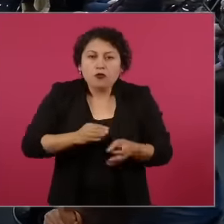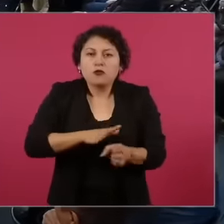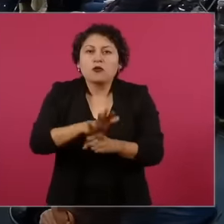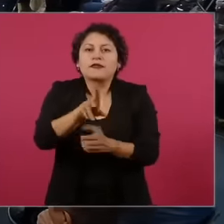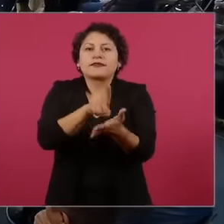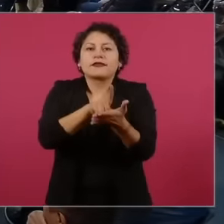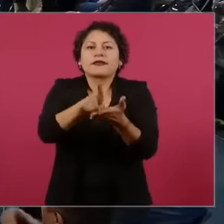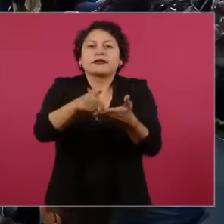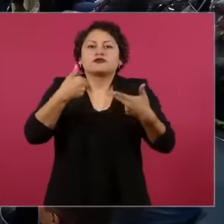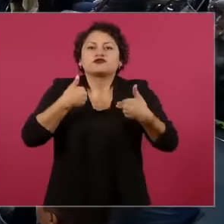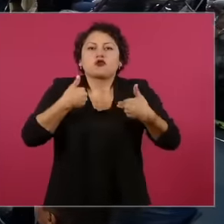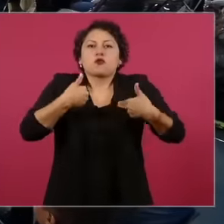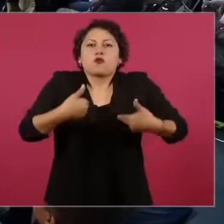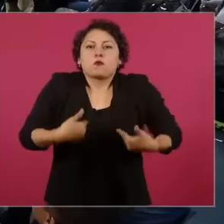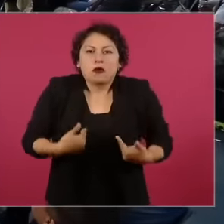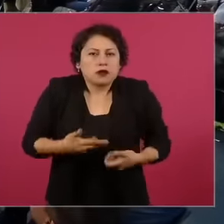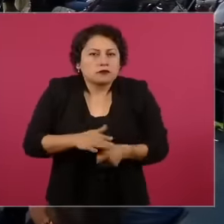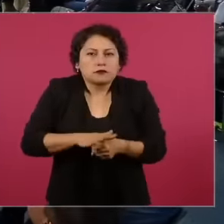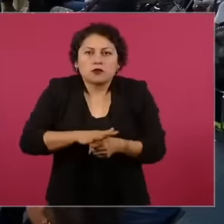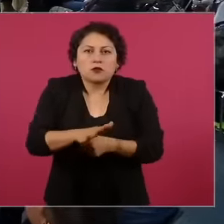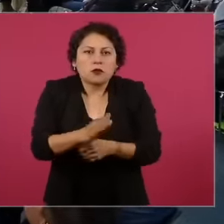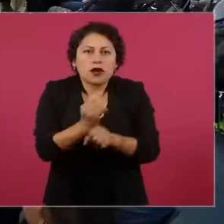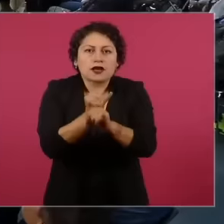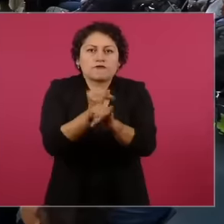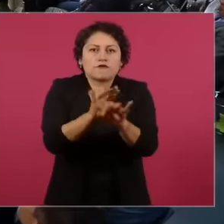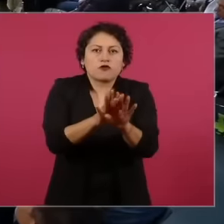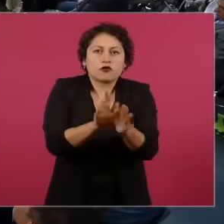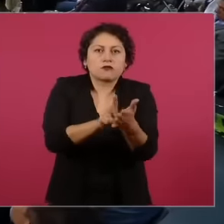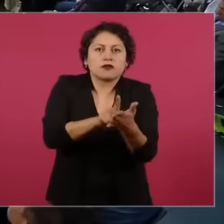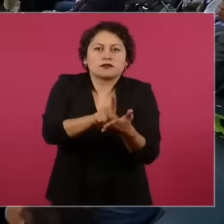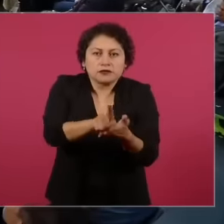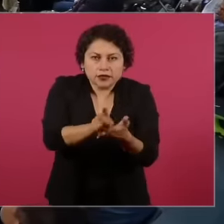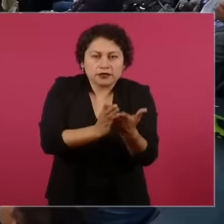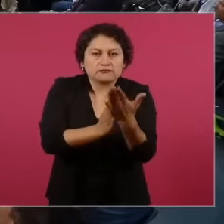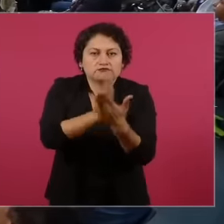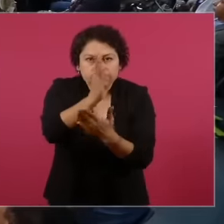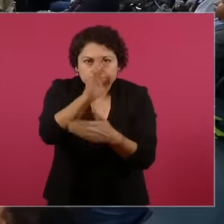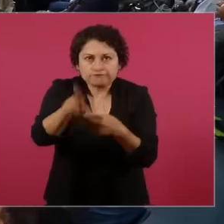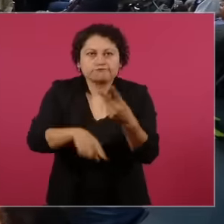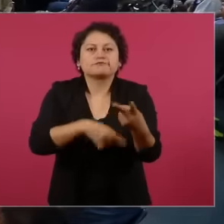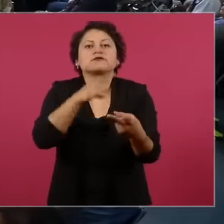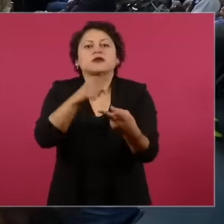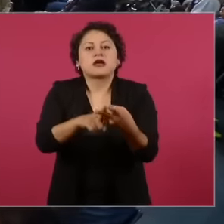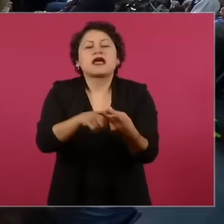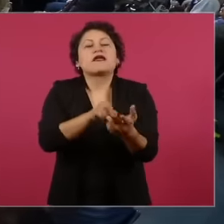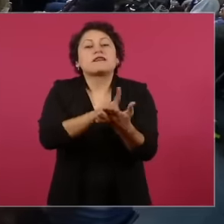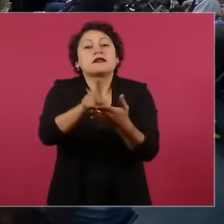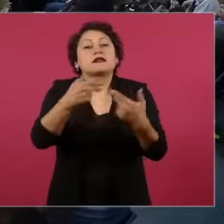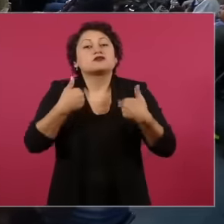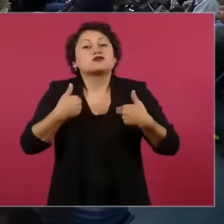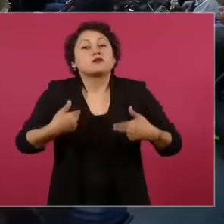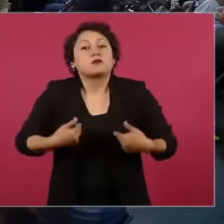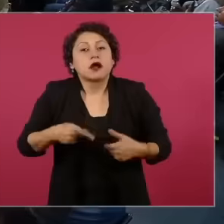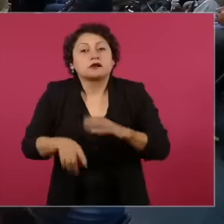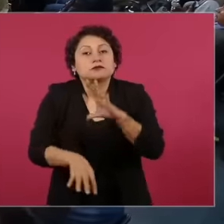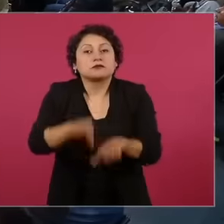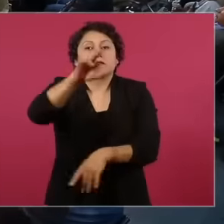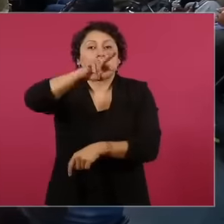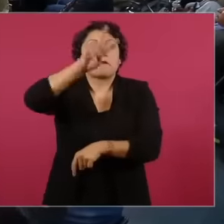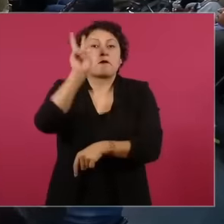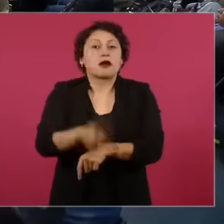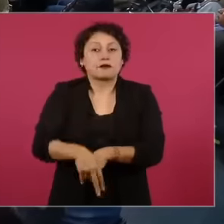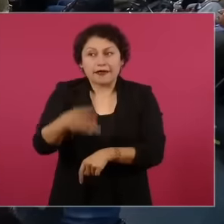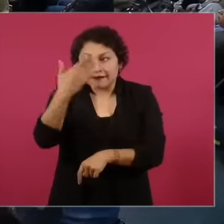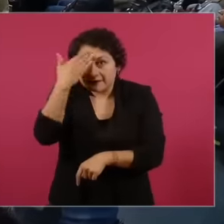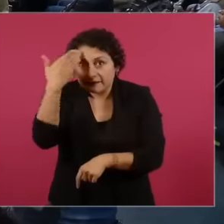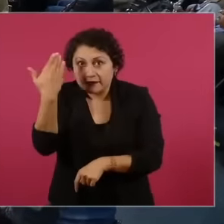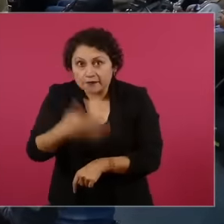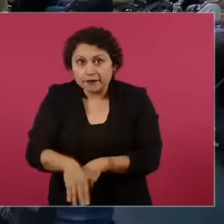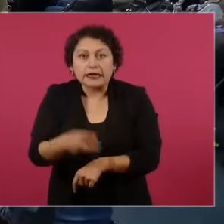to information, the human right to the truth, which makes possible the exercise and demand of other